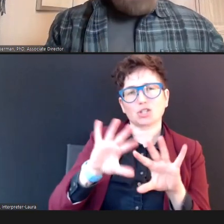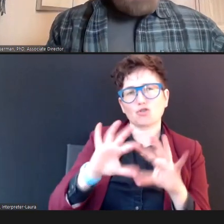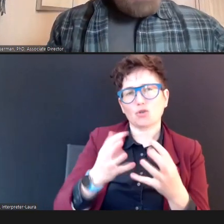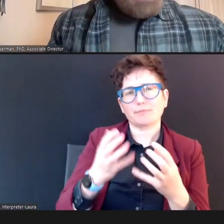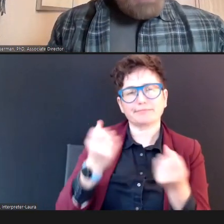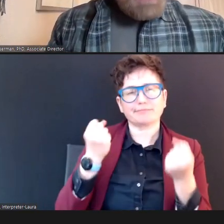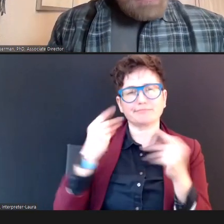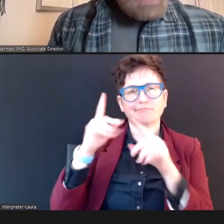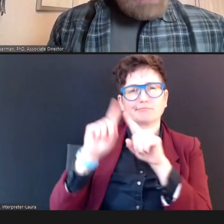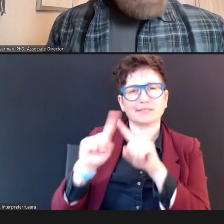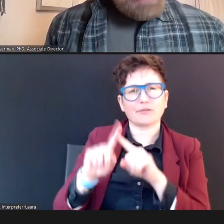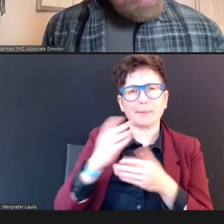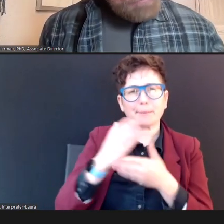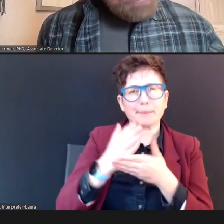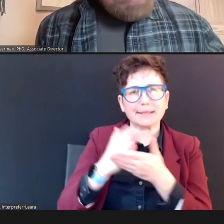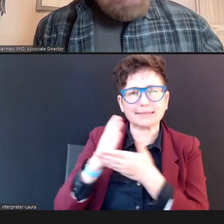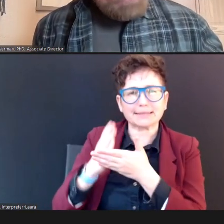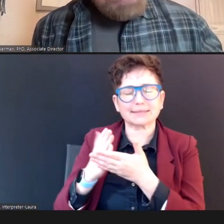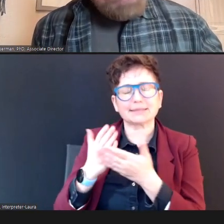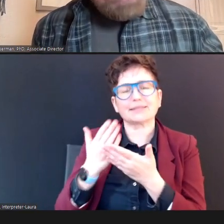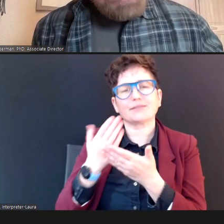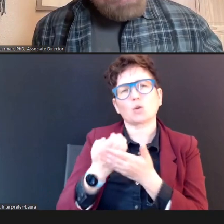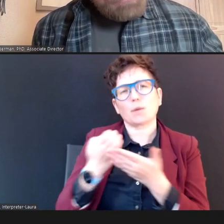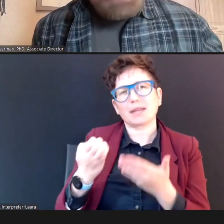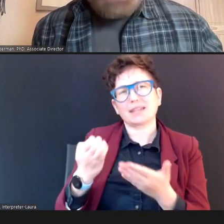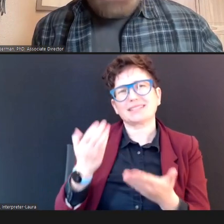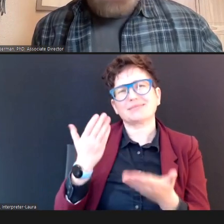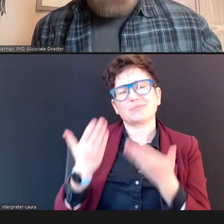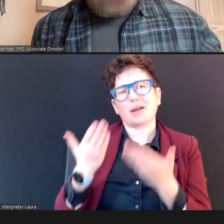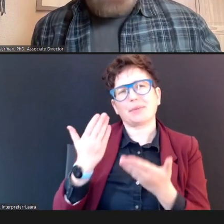of equipment, probably represented by you here today.